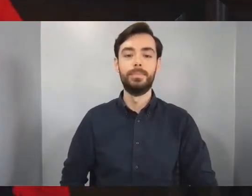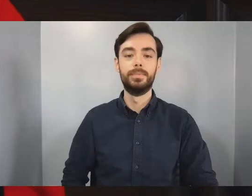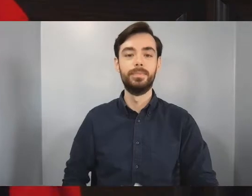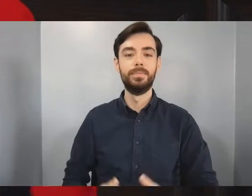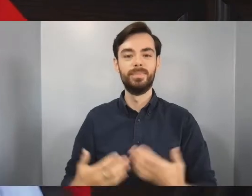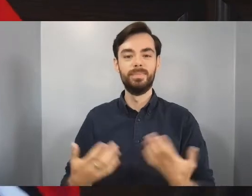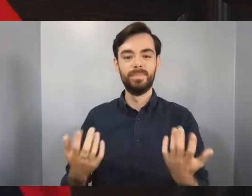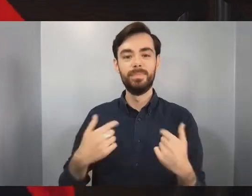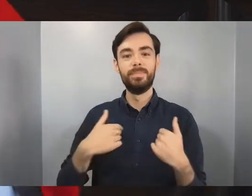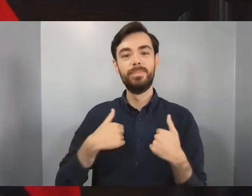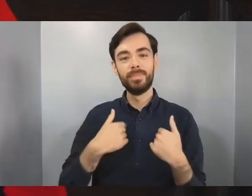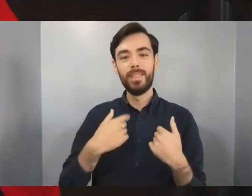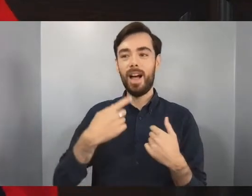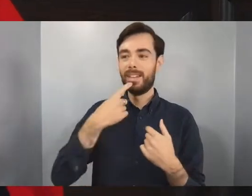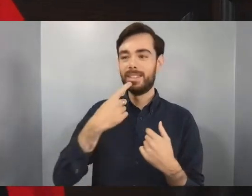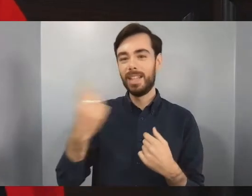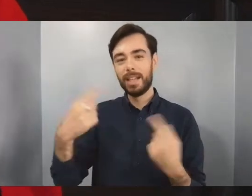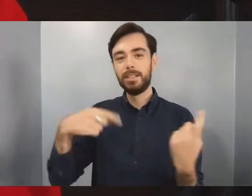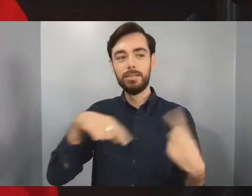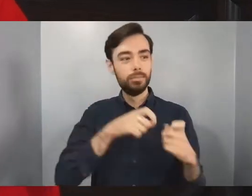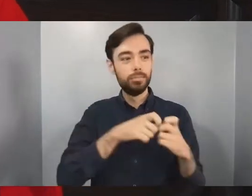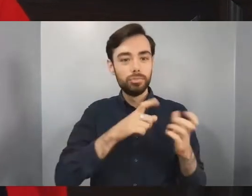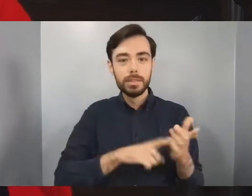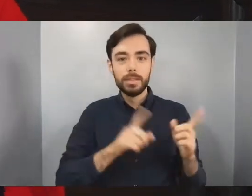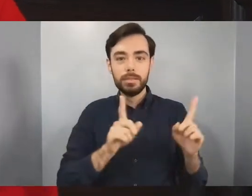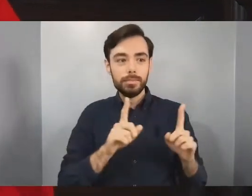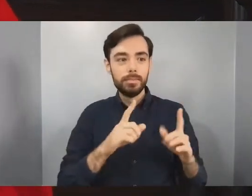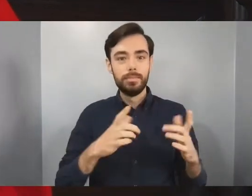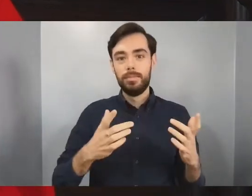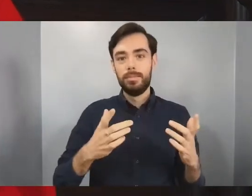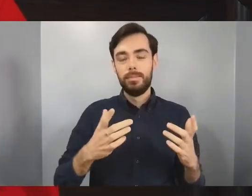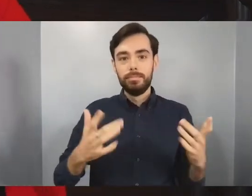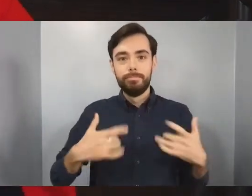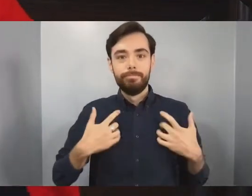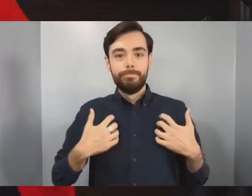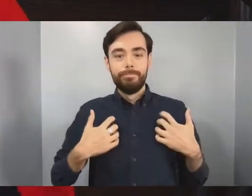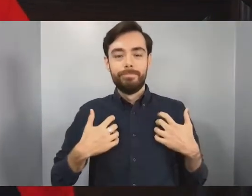vibrant, that's alive and exciting and I think that is in no small part because we're a university